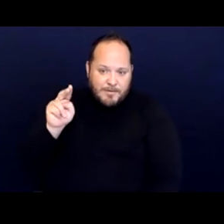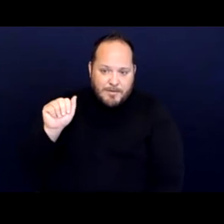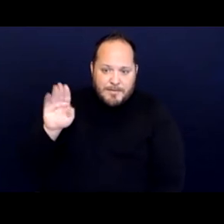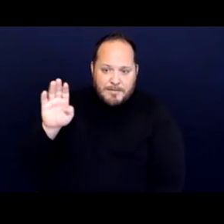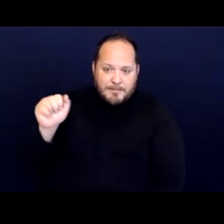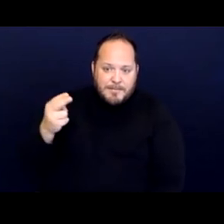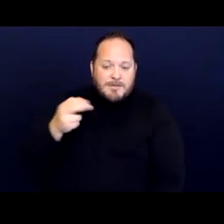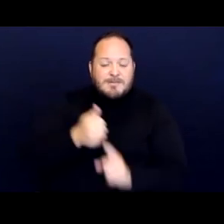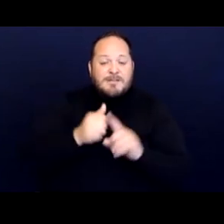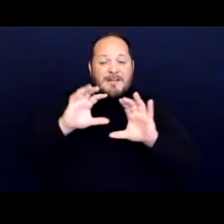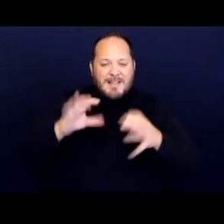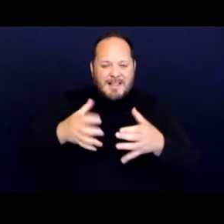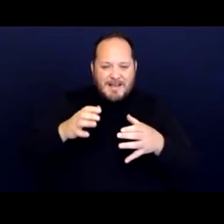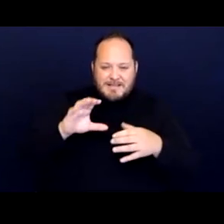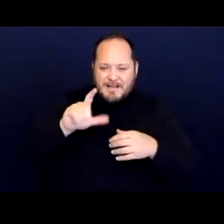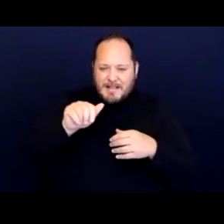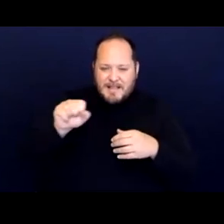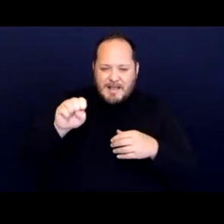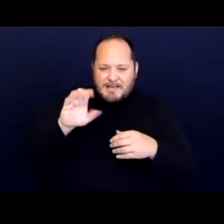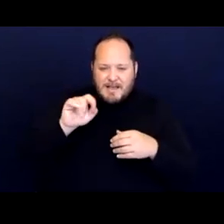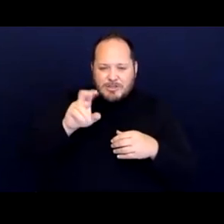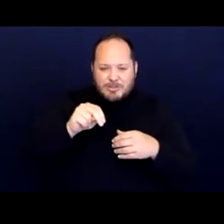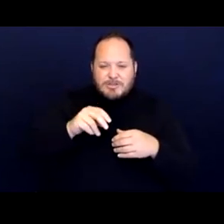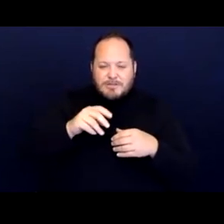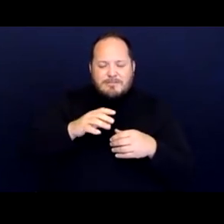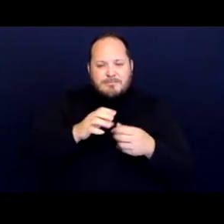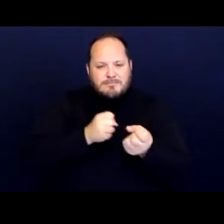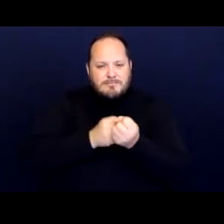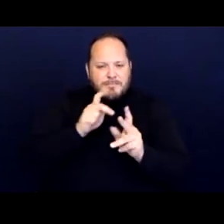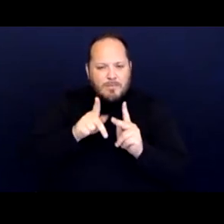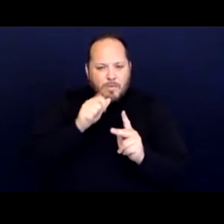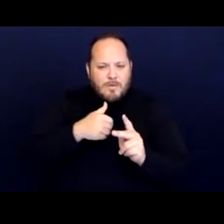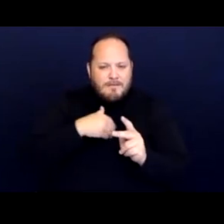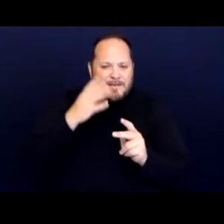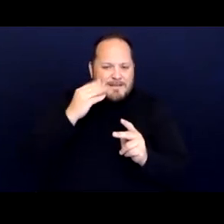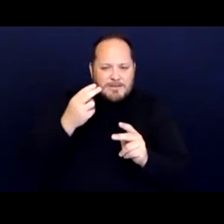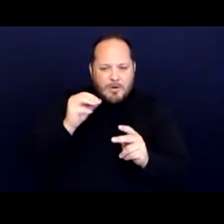with disabilities, experiencing homelessness challenging the city's anti homeless enforcement